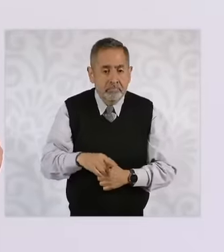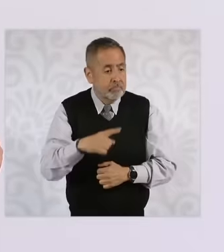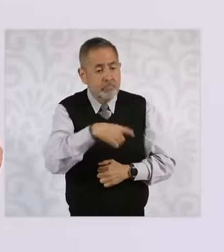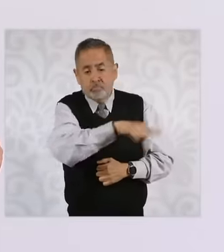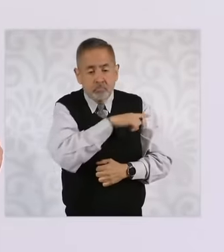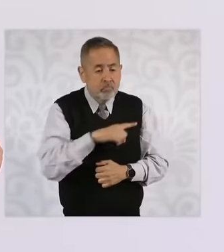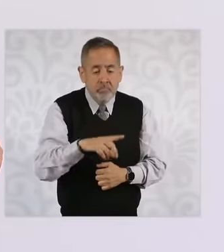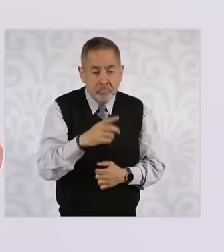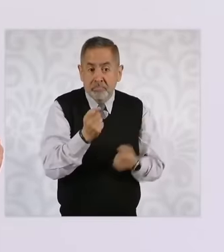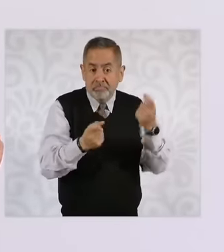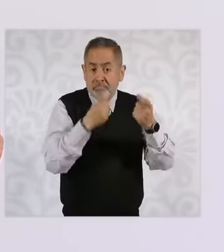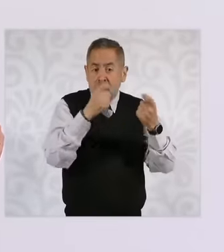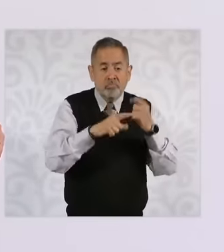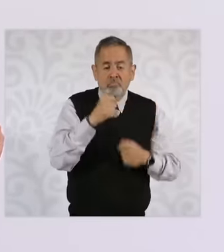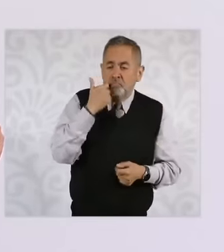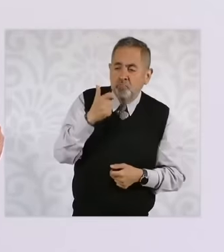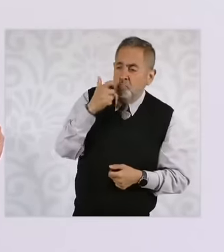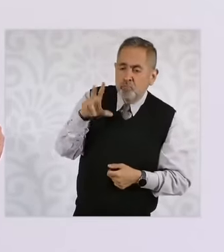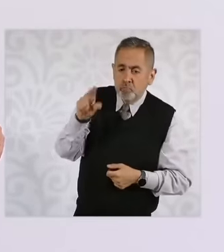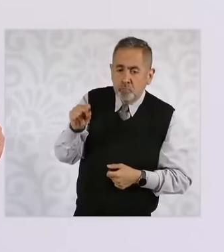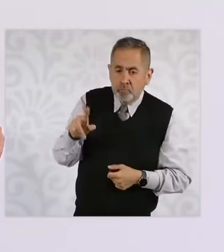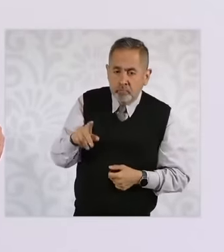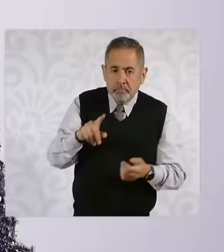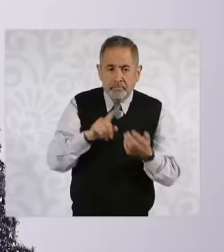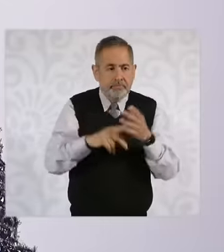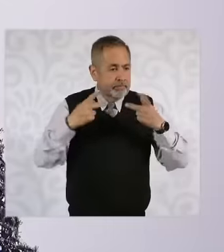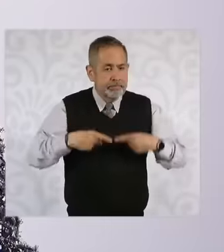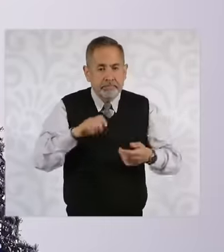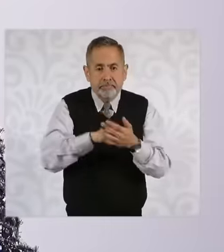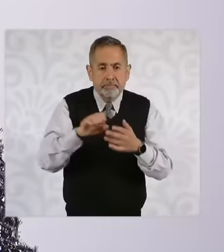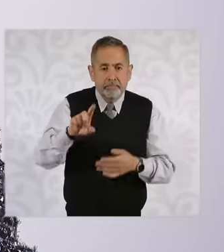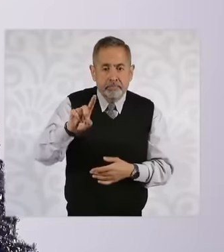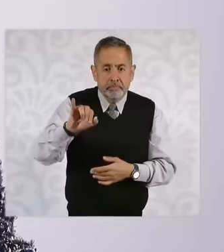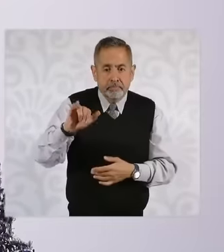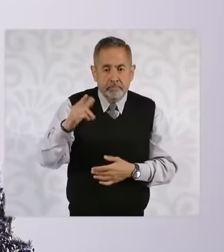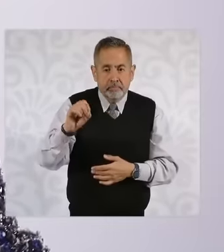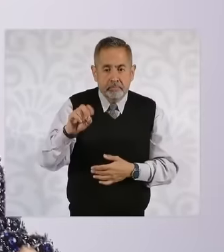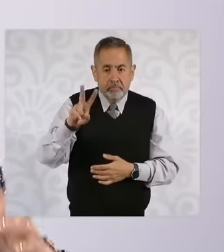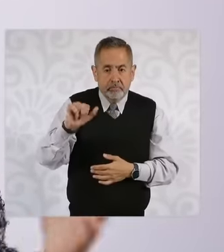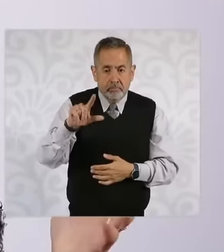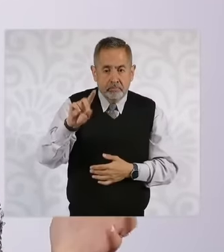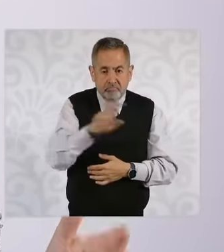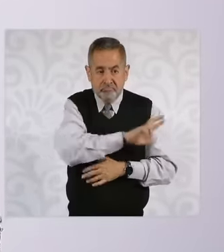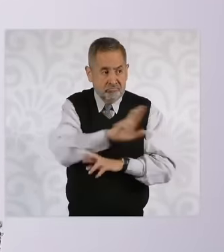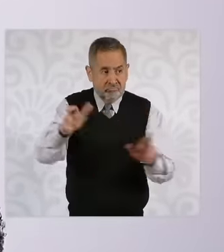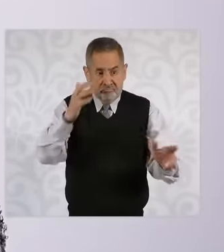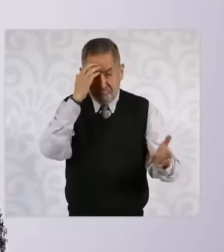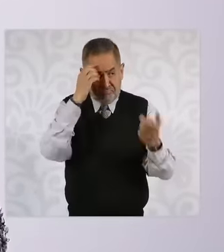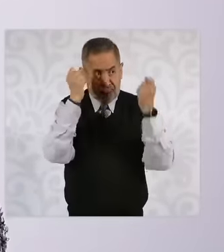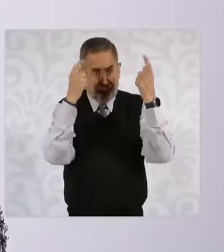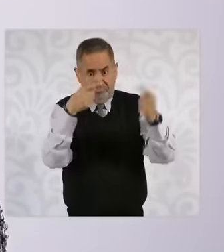Reform of the judicial power, a person like Diego Baladez who is recognized by many people as a